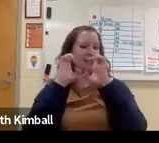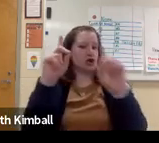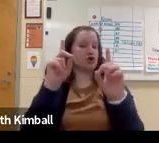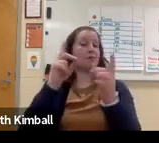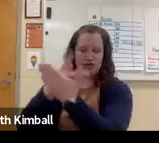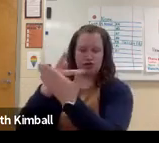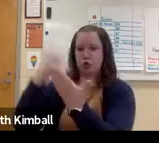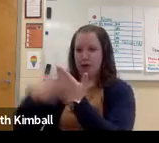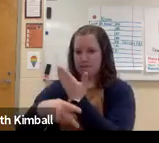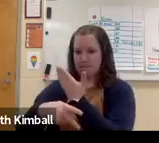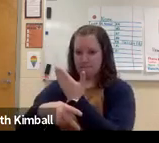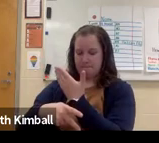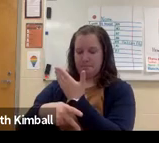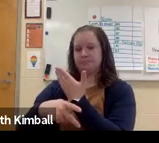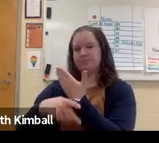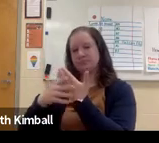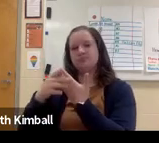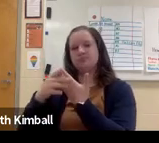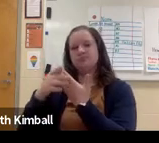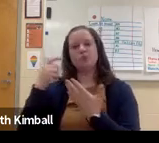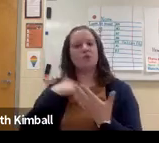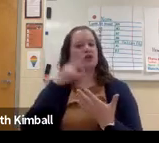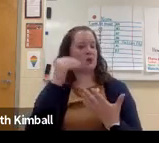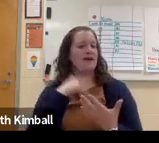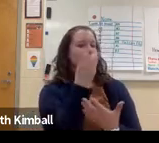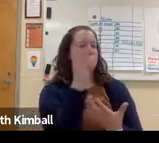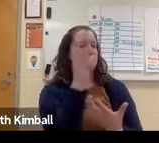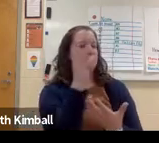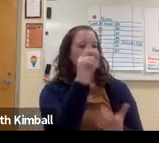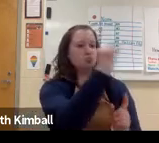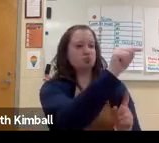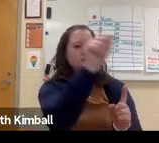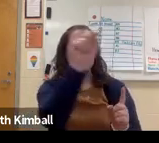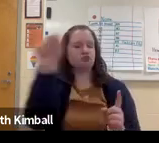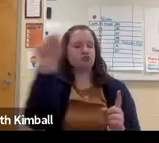And I took a Deaf education master's program there.